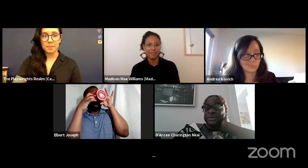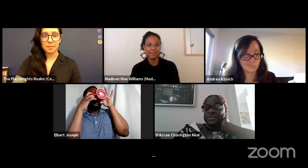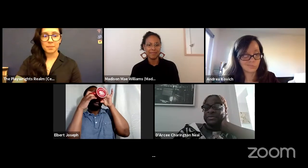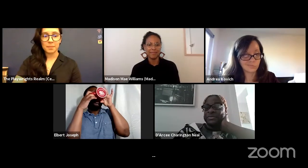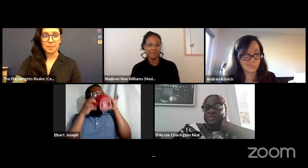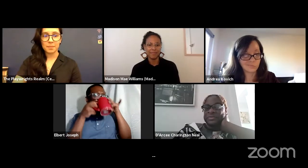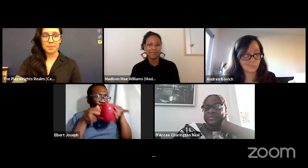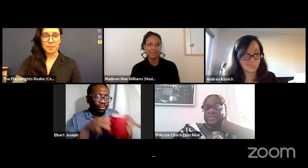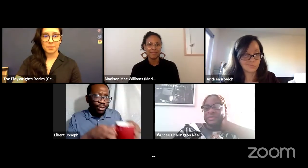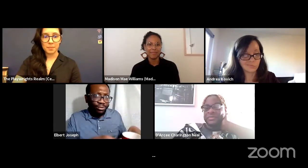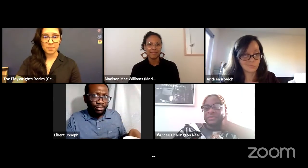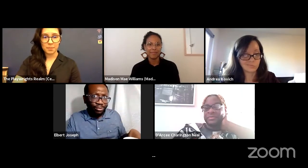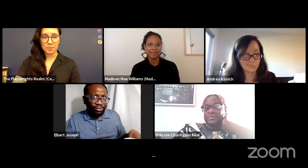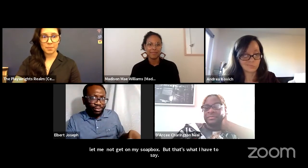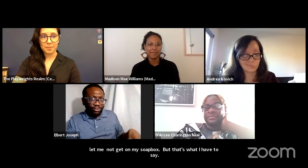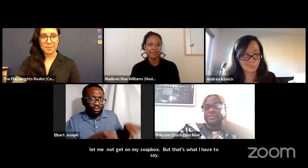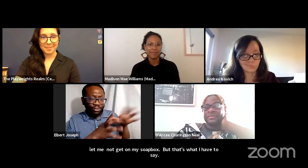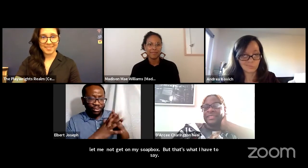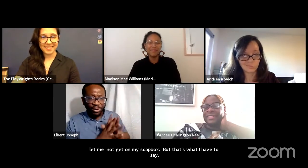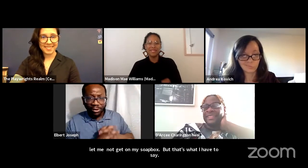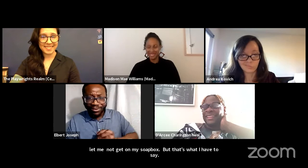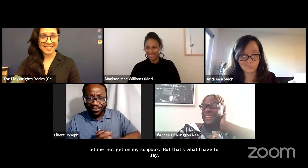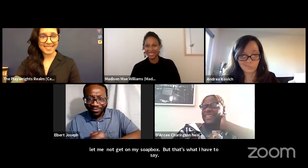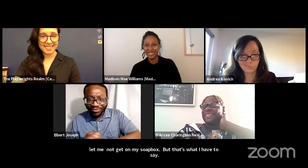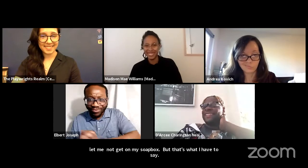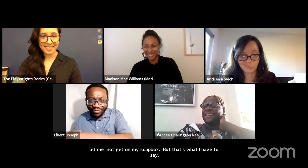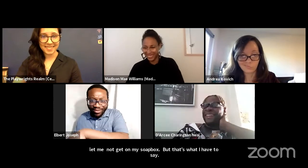It can't be either, or let me take a sip. Let me take another sip.